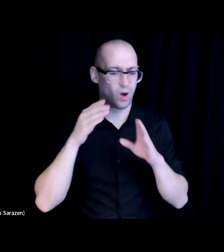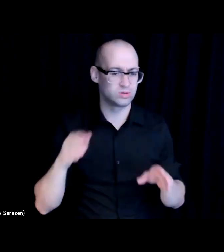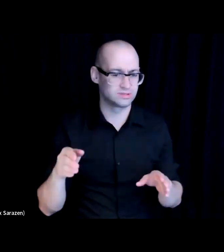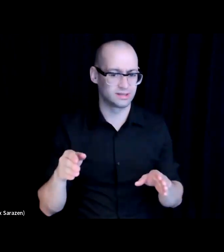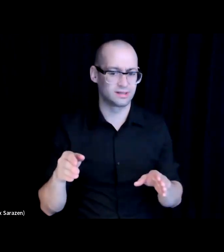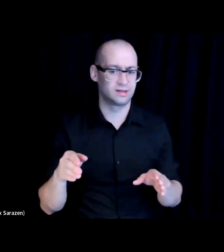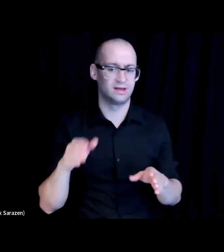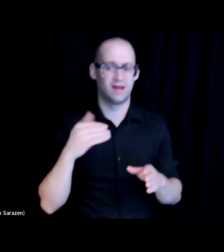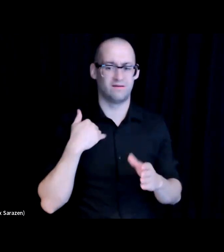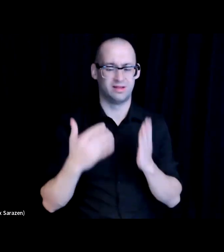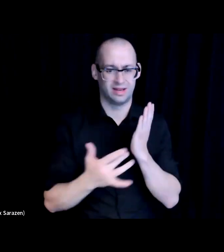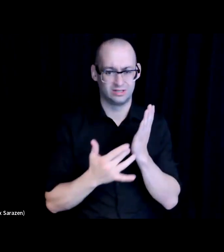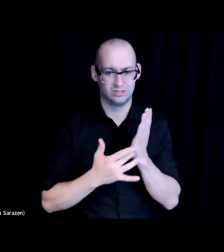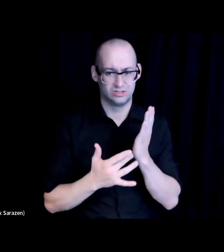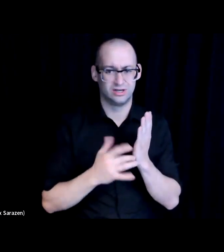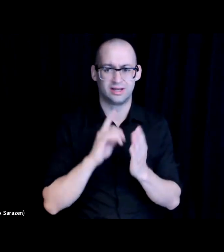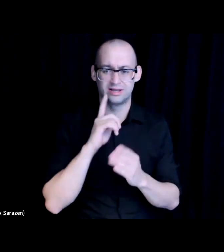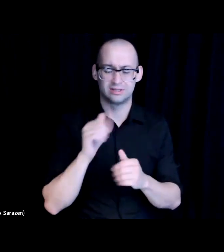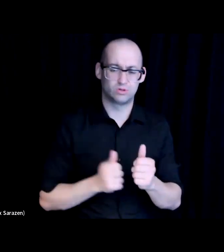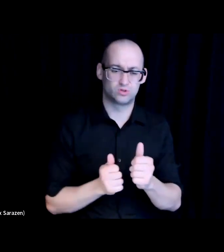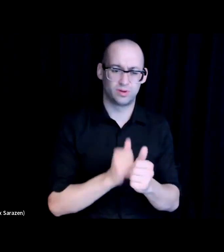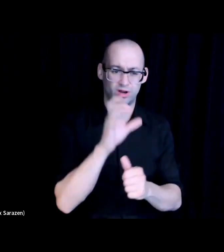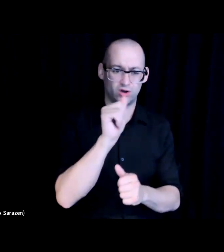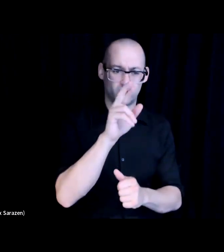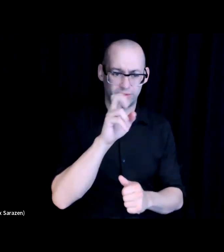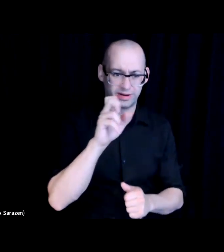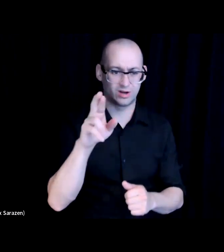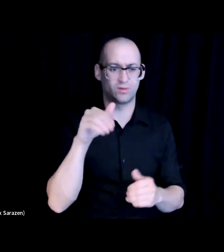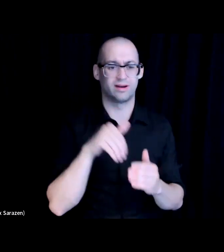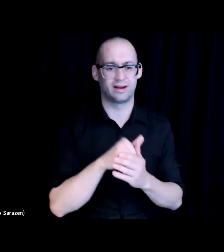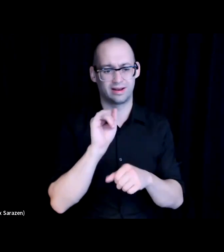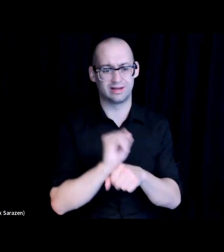are pursuing careers in the tech industry providing free tech support, providing digital